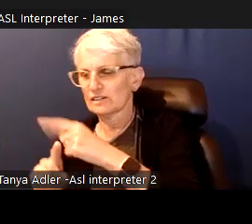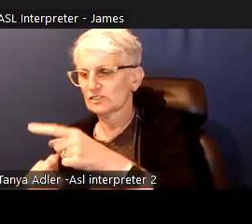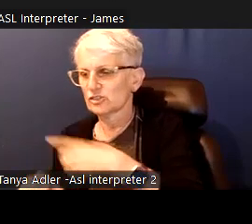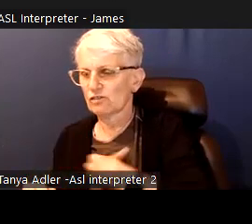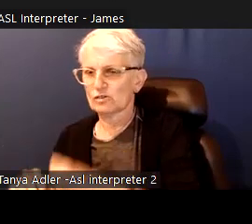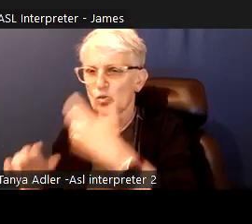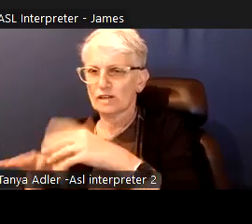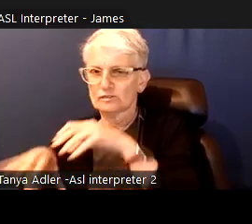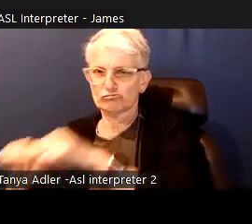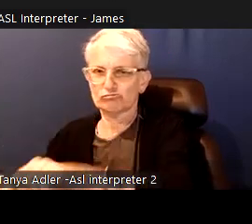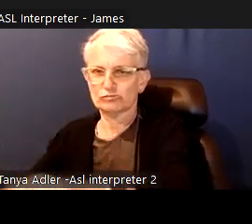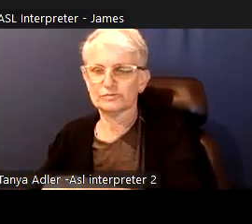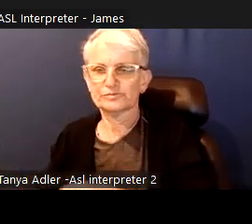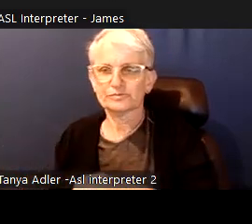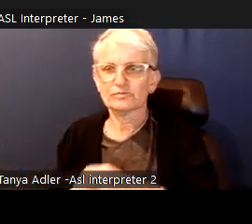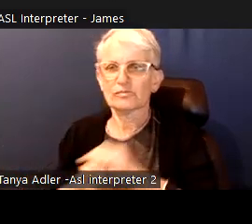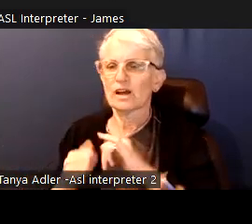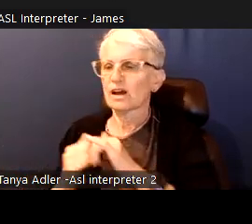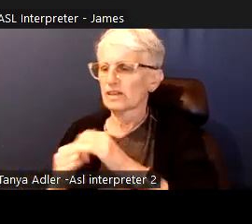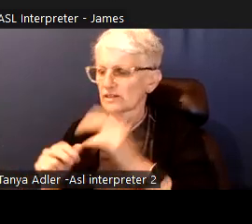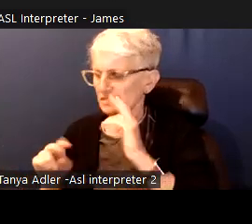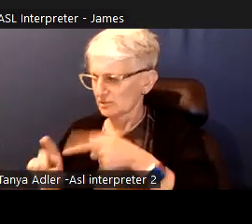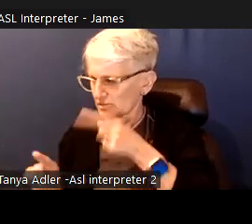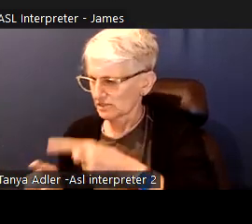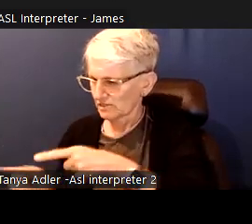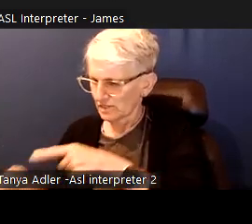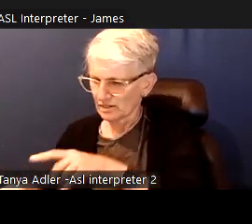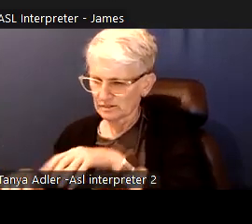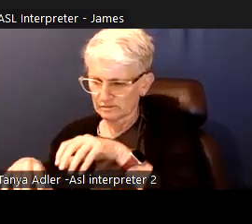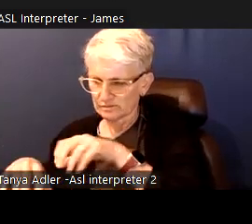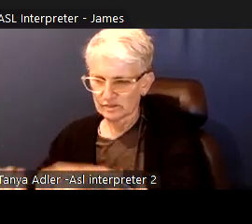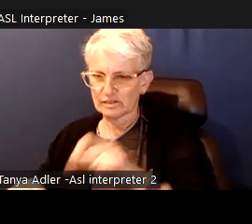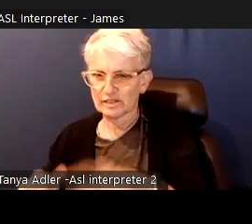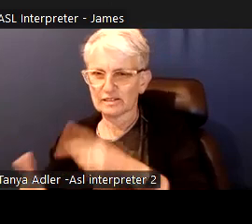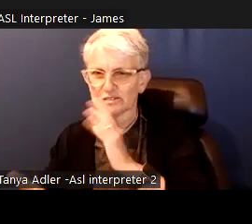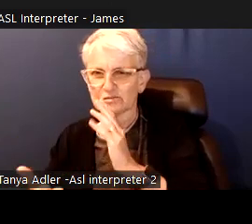critiques are these the qualities you want in Toronto's mayor?